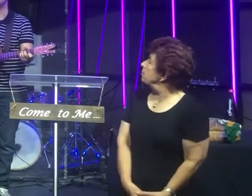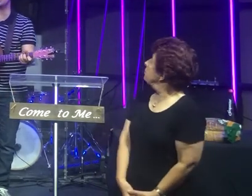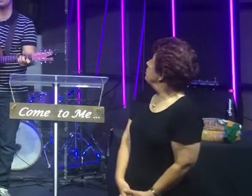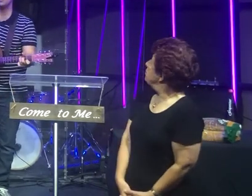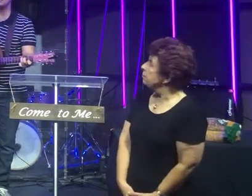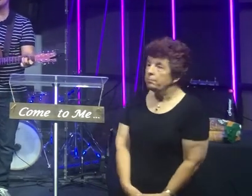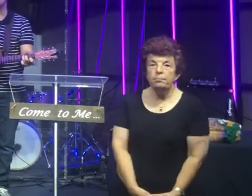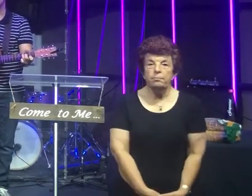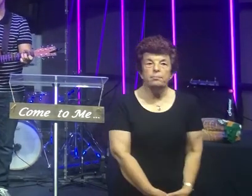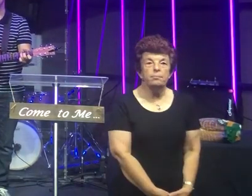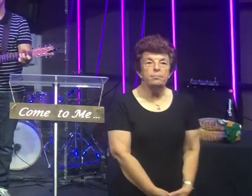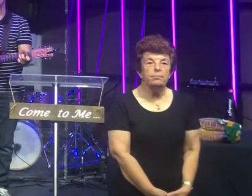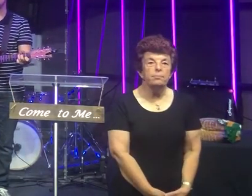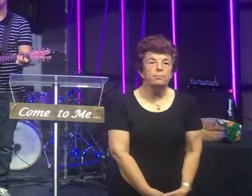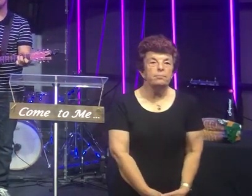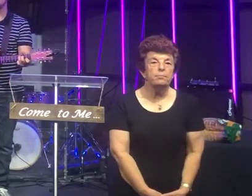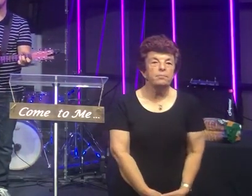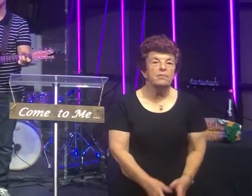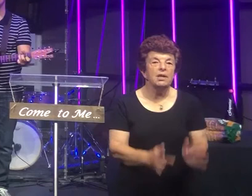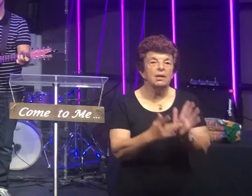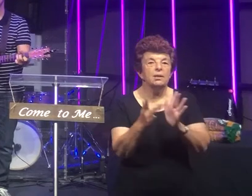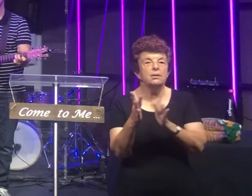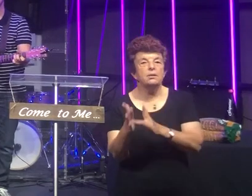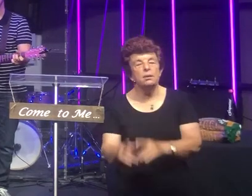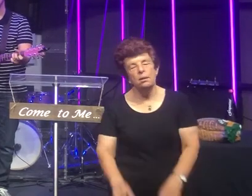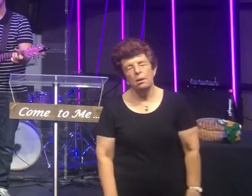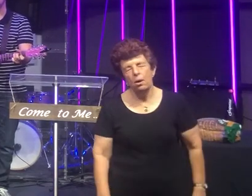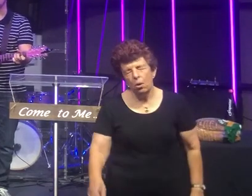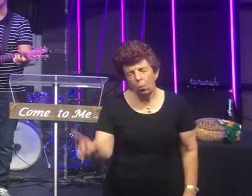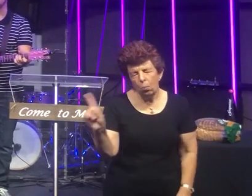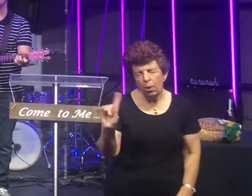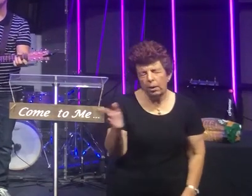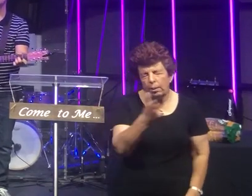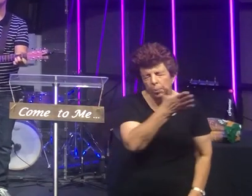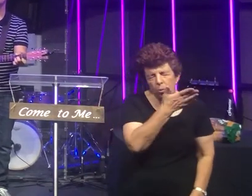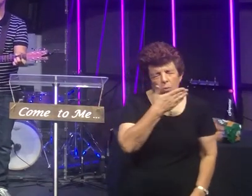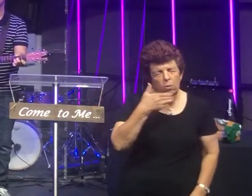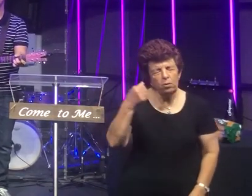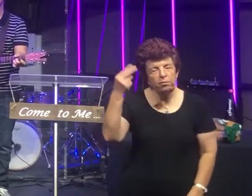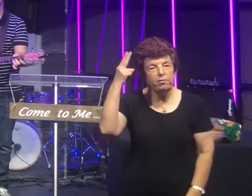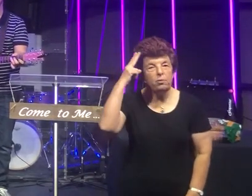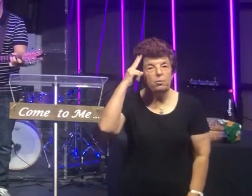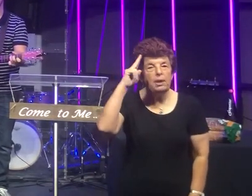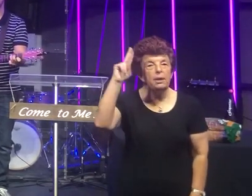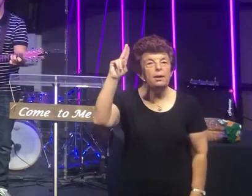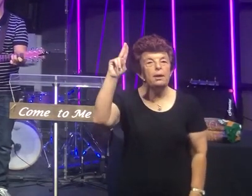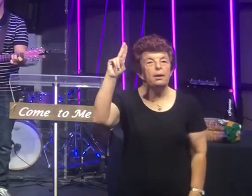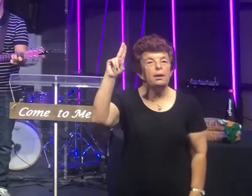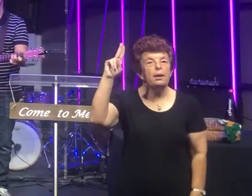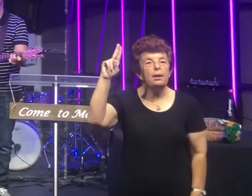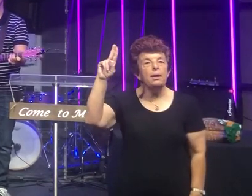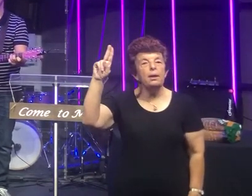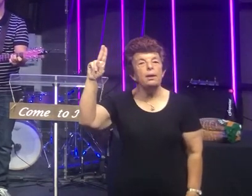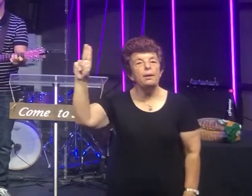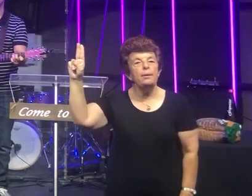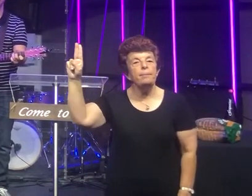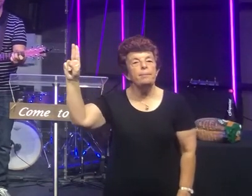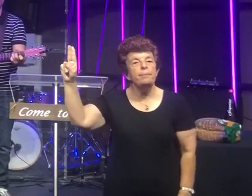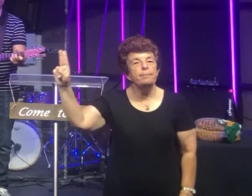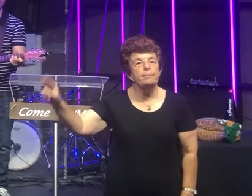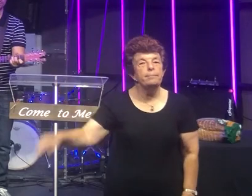Jesus what a beautiful name